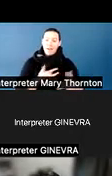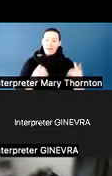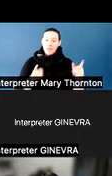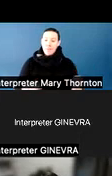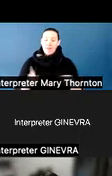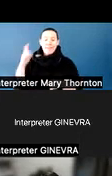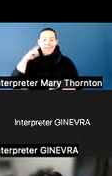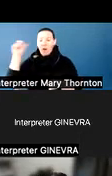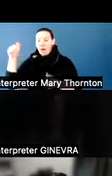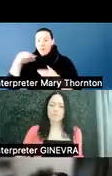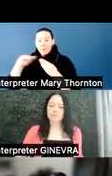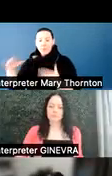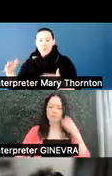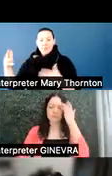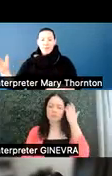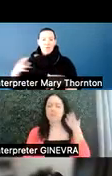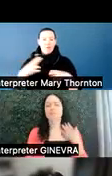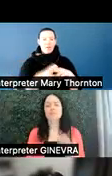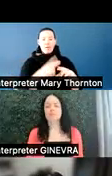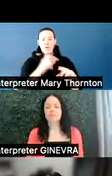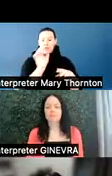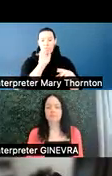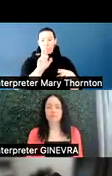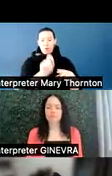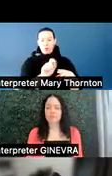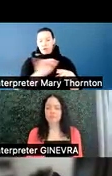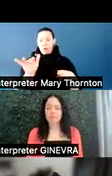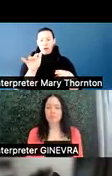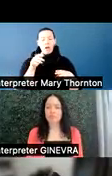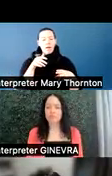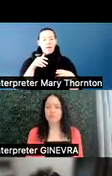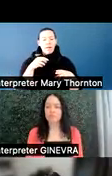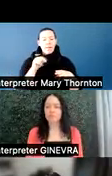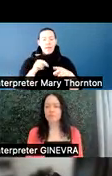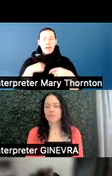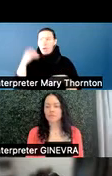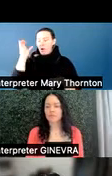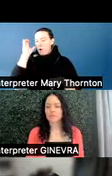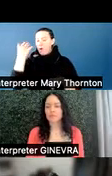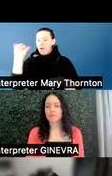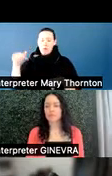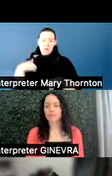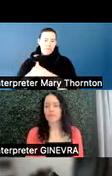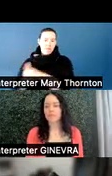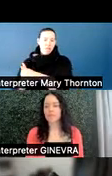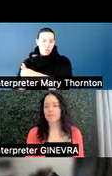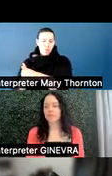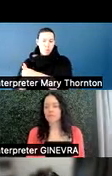And so maybe they have a student that they've had many times, and that student does use the professor's first name.